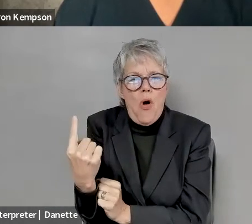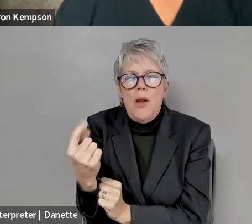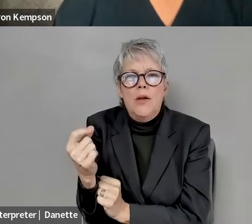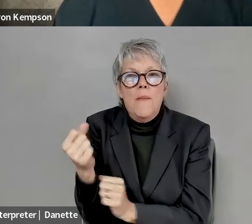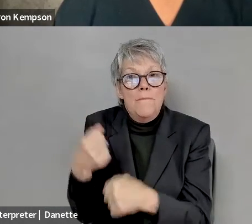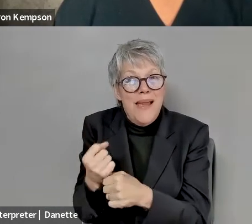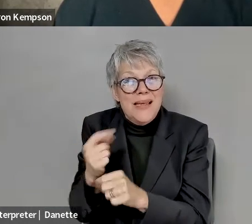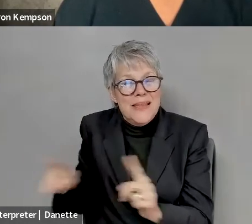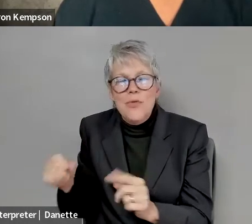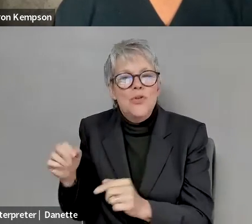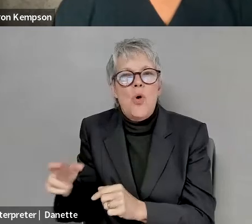Kelly Crosbie: what do you think about that?